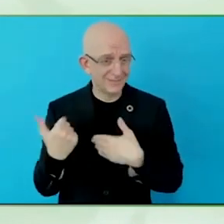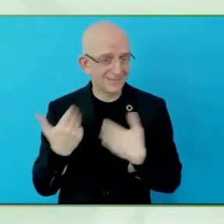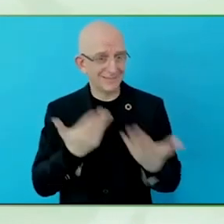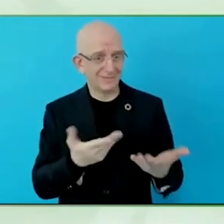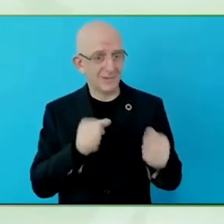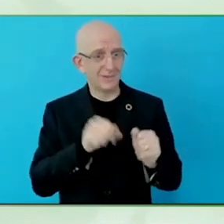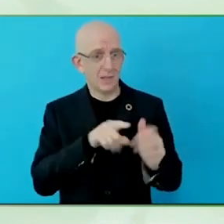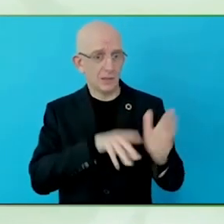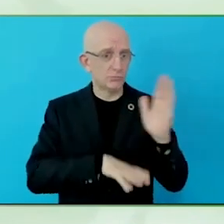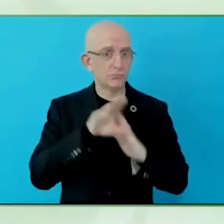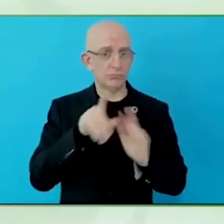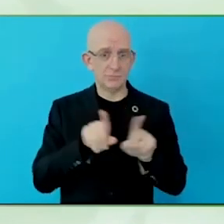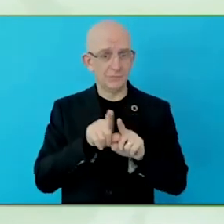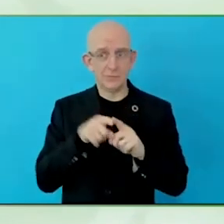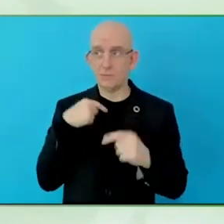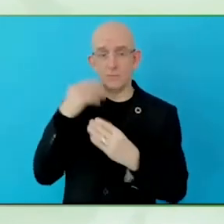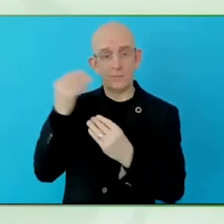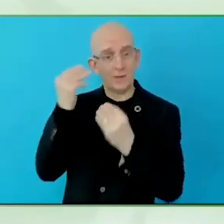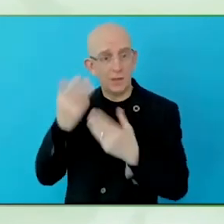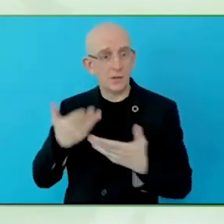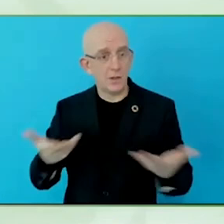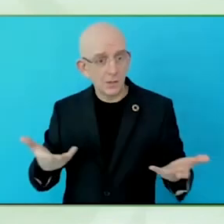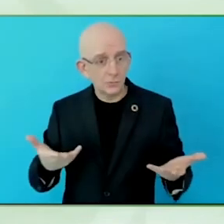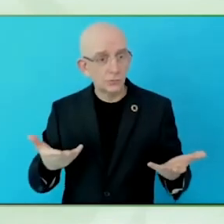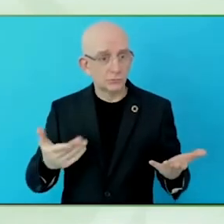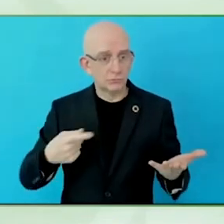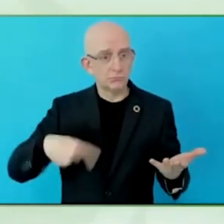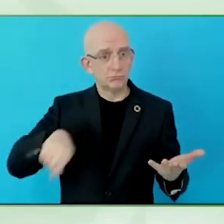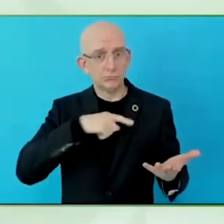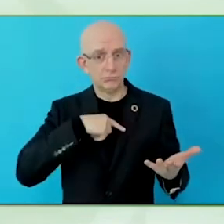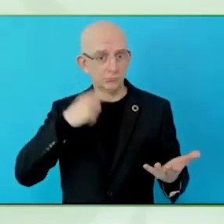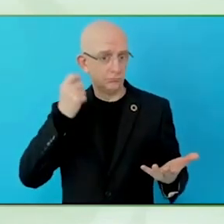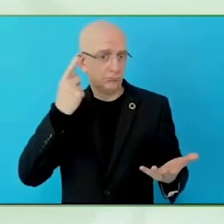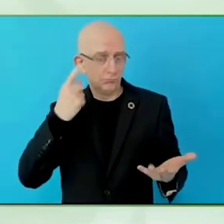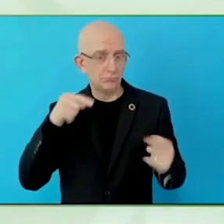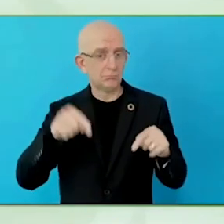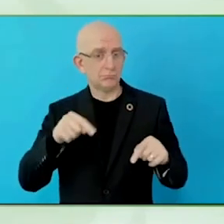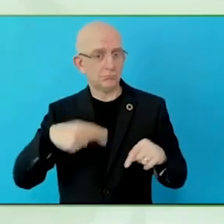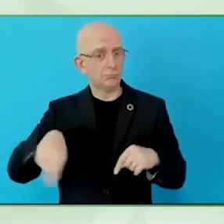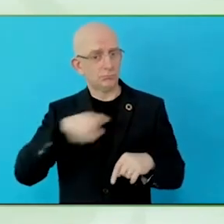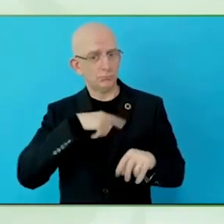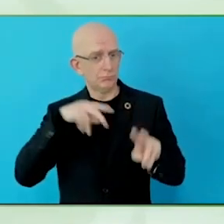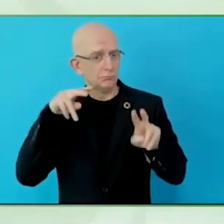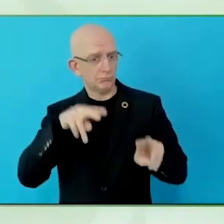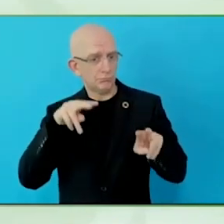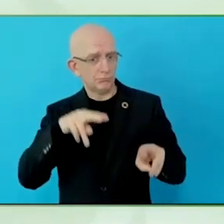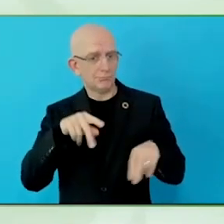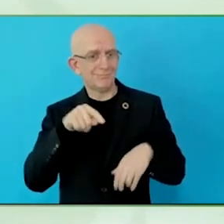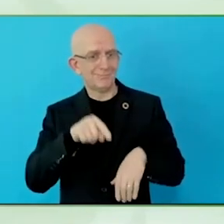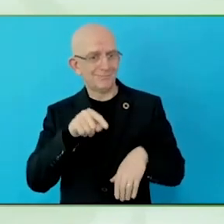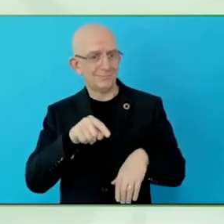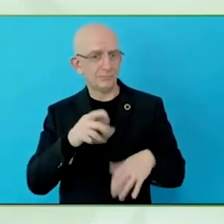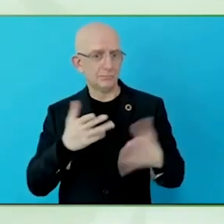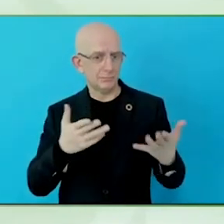to be solved in a kind of medical way, with a solution, I think we should turn that perspective, that is maybe the most fundamental